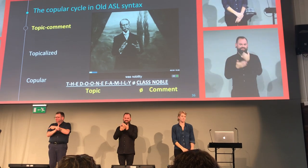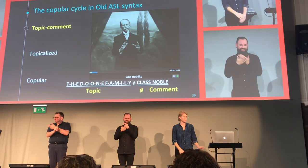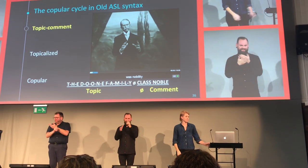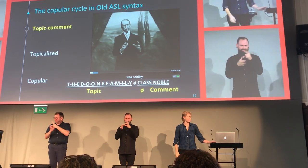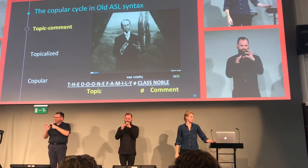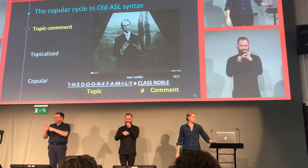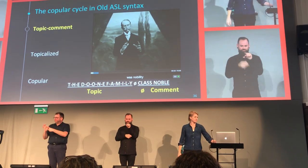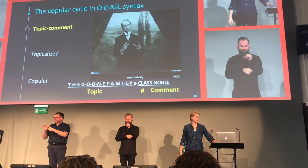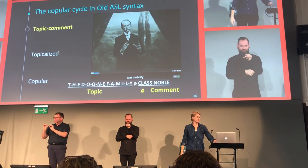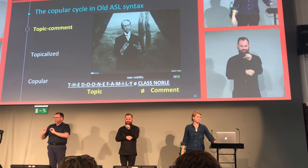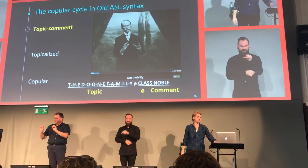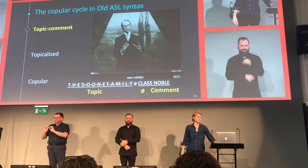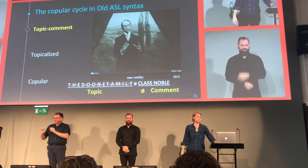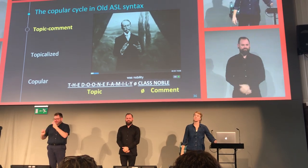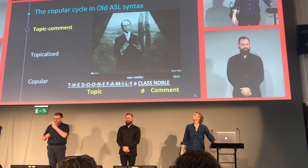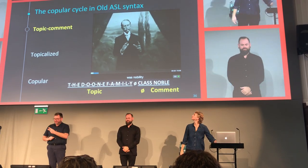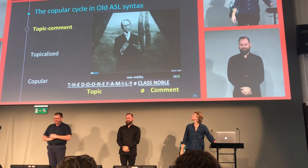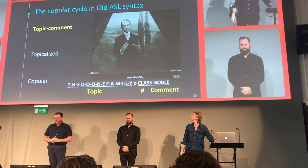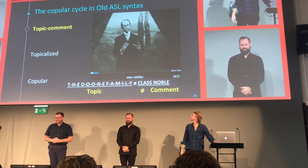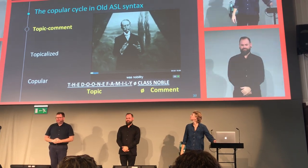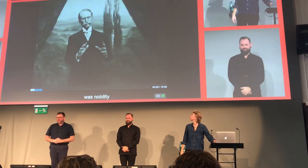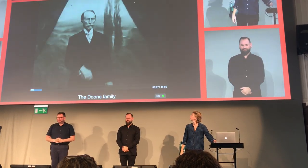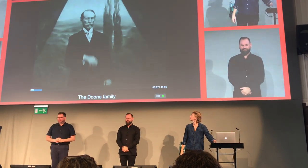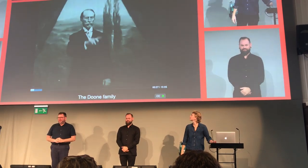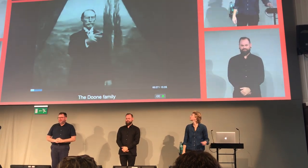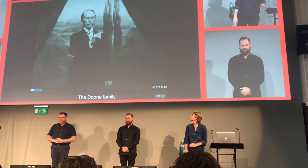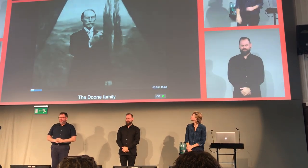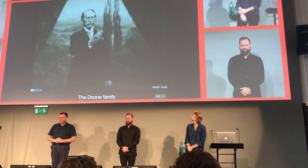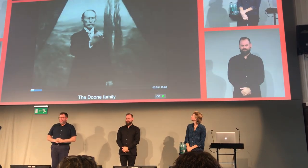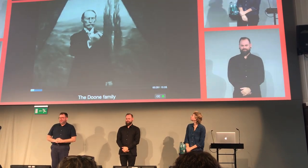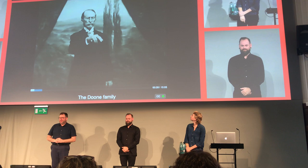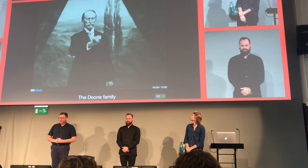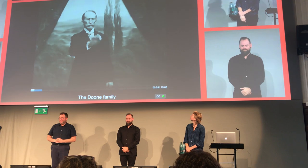a little tiny nod instead of the copula. You might notice that.